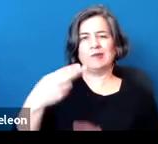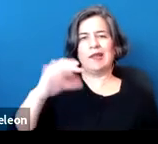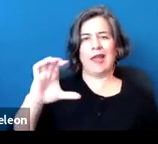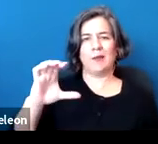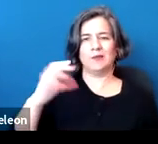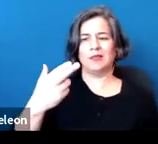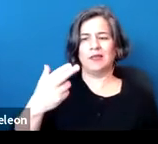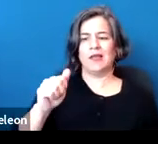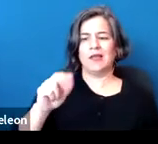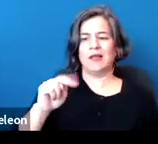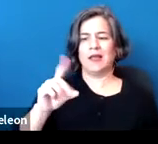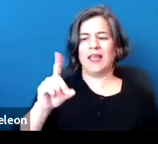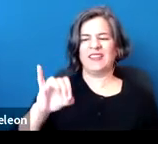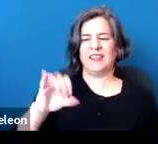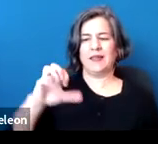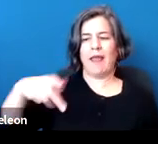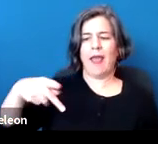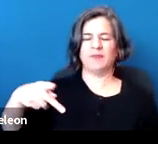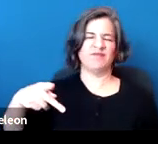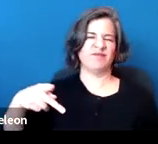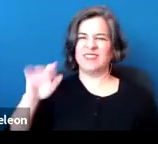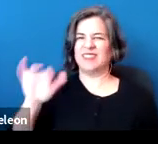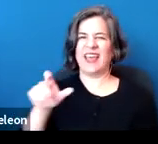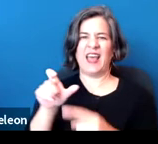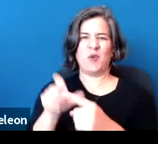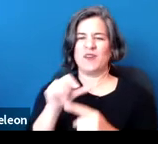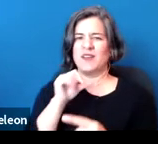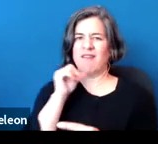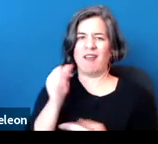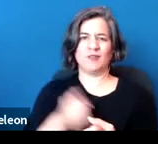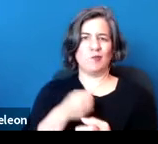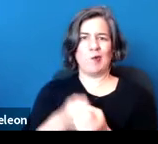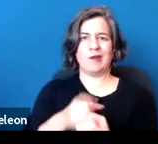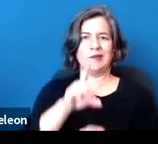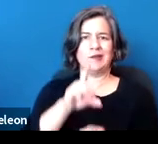by -- that's not favored by the disability community at this point.